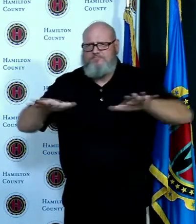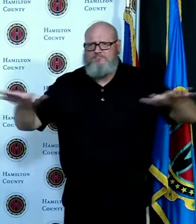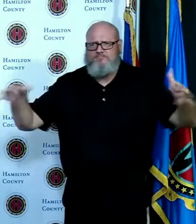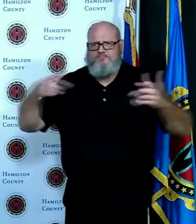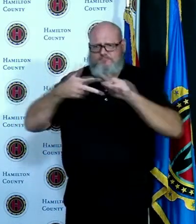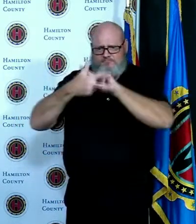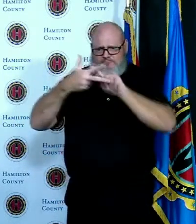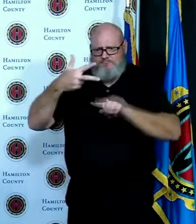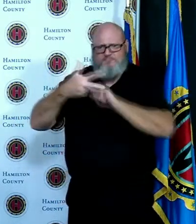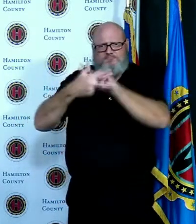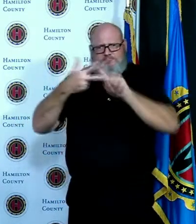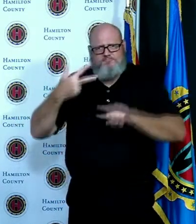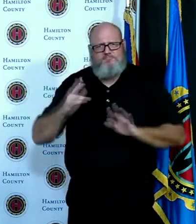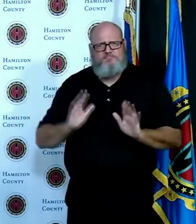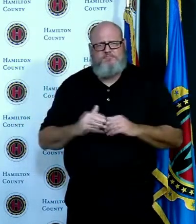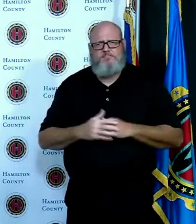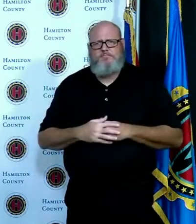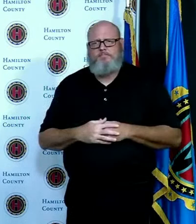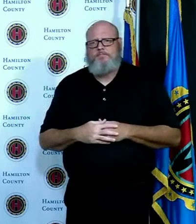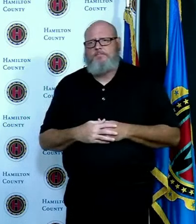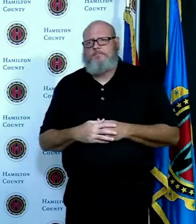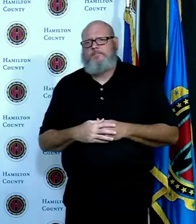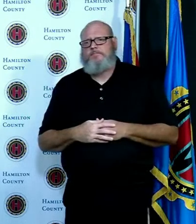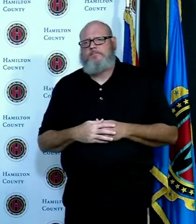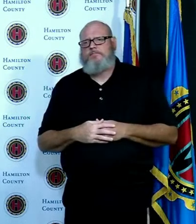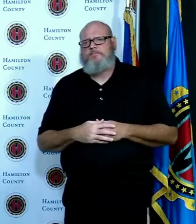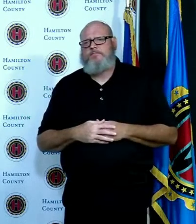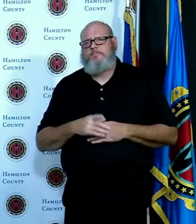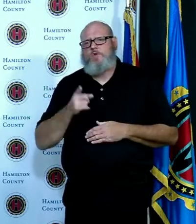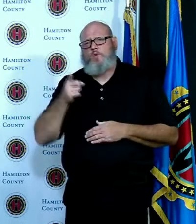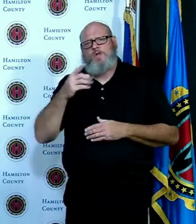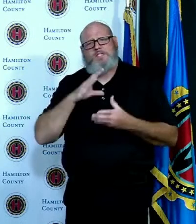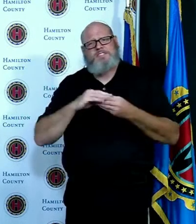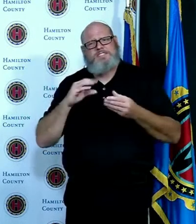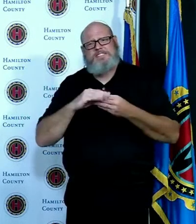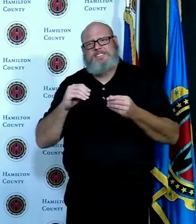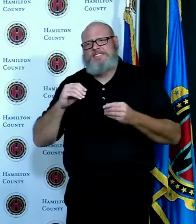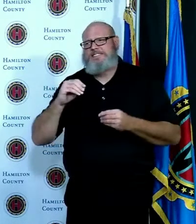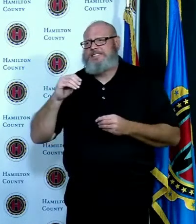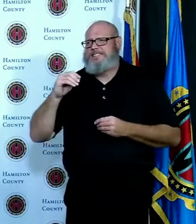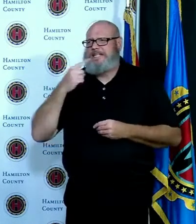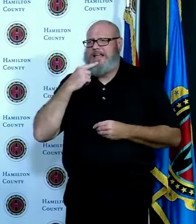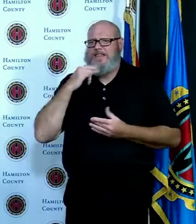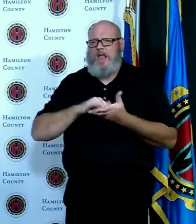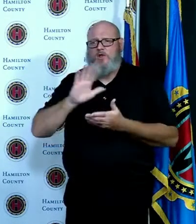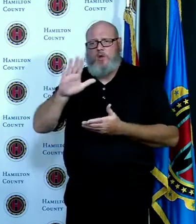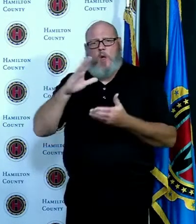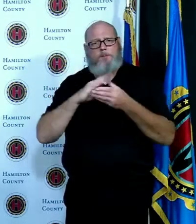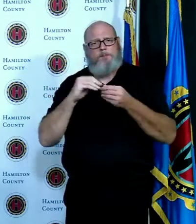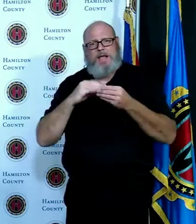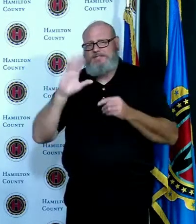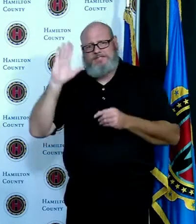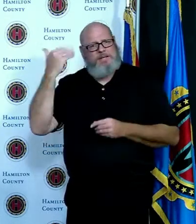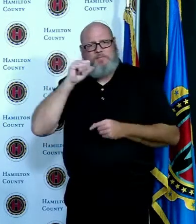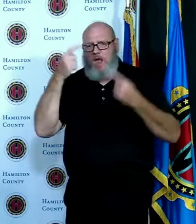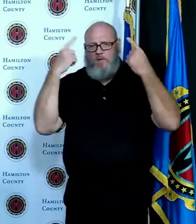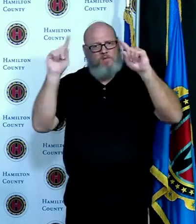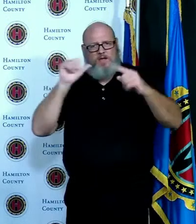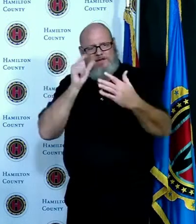argue that it hasn't worked we had Greg tell us yesterday if the county goes purple he hopes it'll